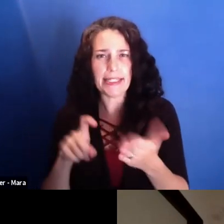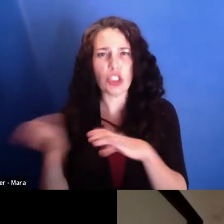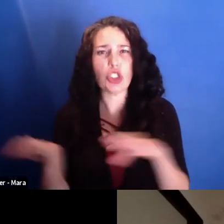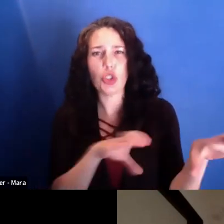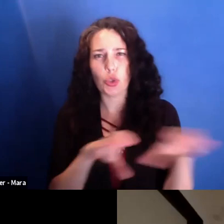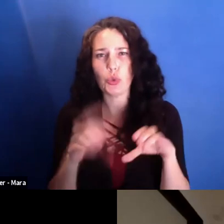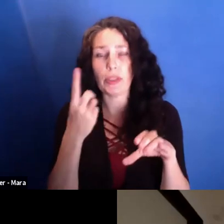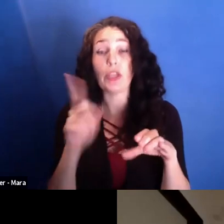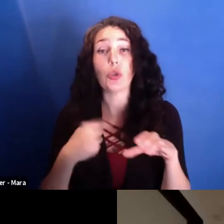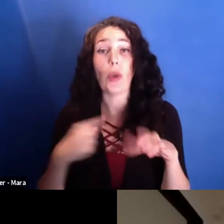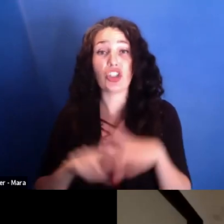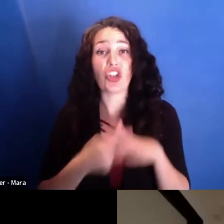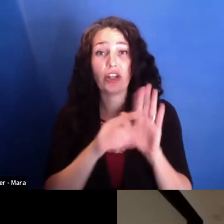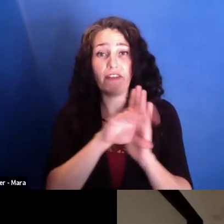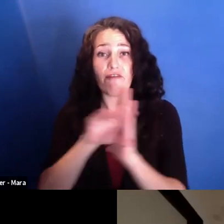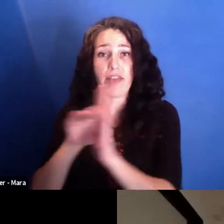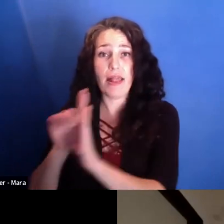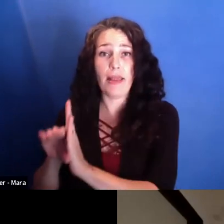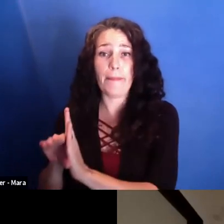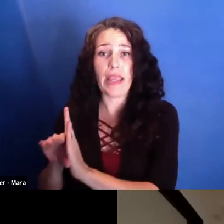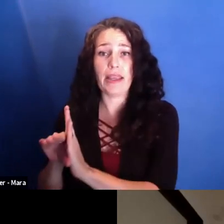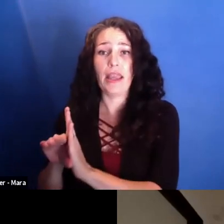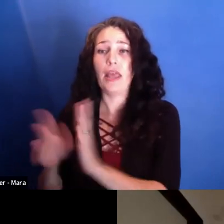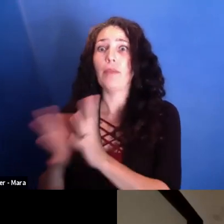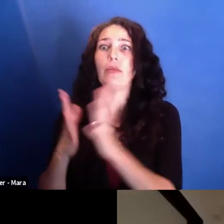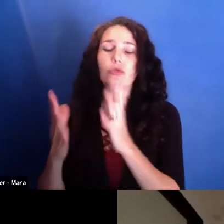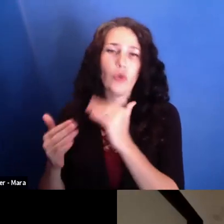But there were so many layers to it.